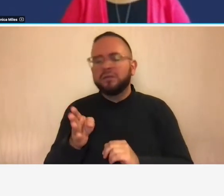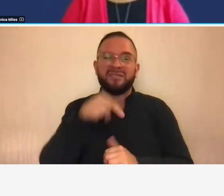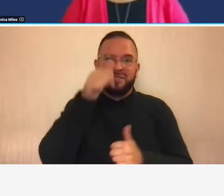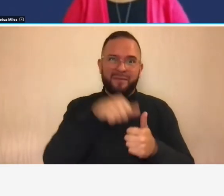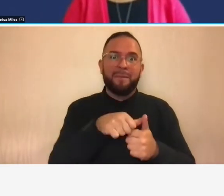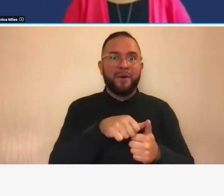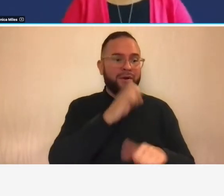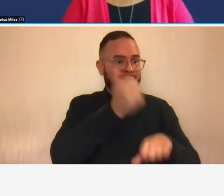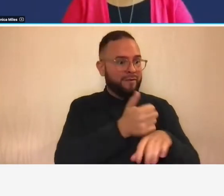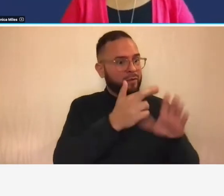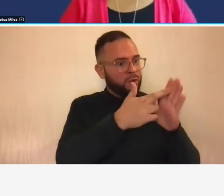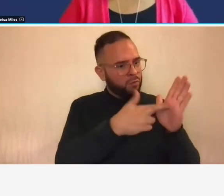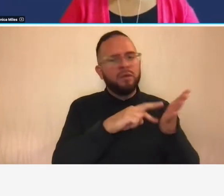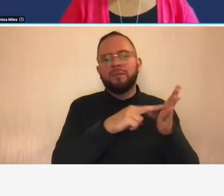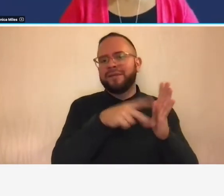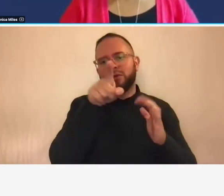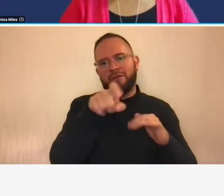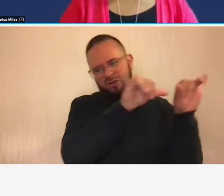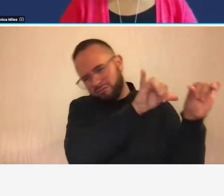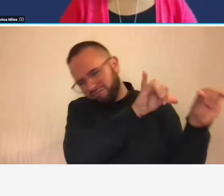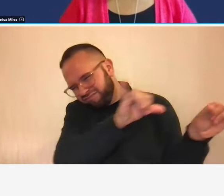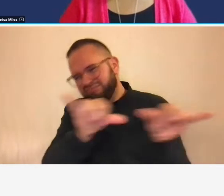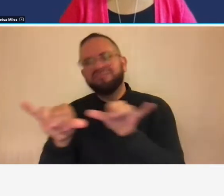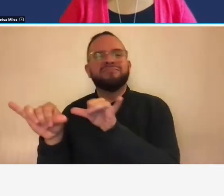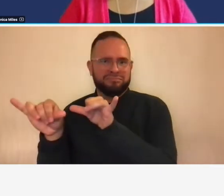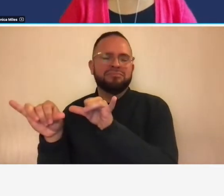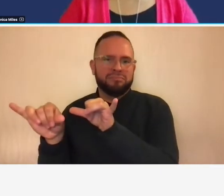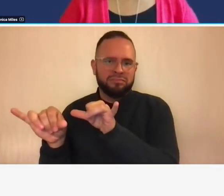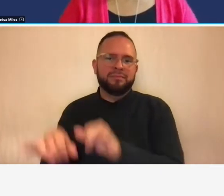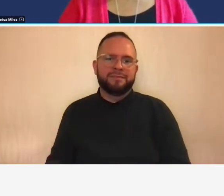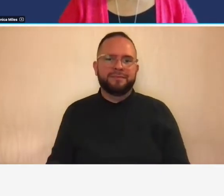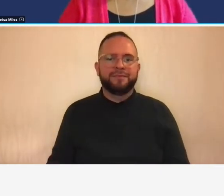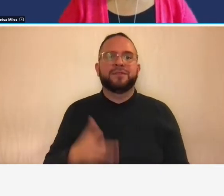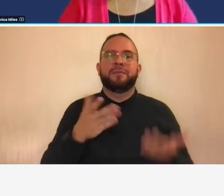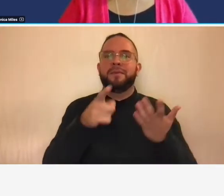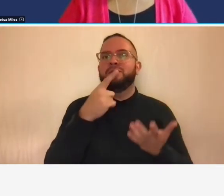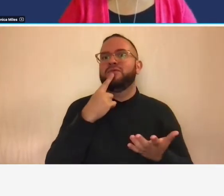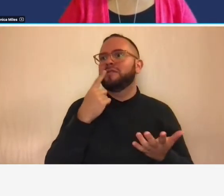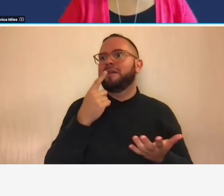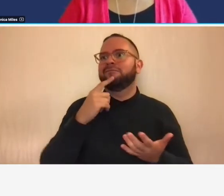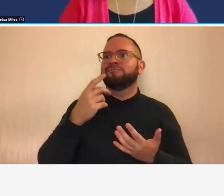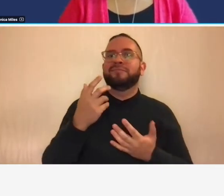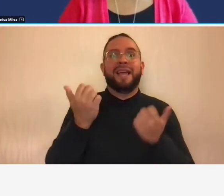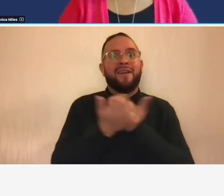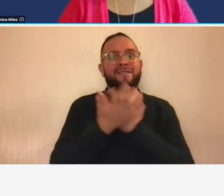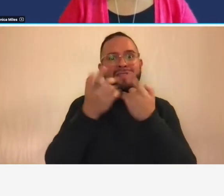so if you decide for instance that all outside shipping or outs outside shipping or printing